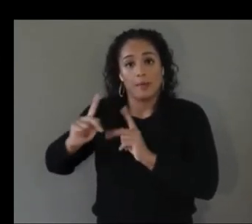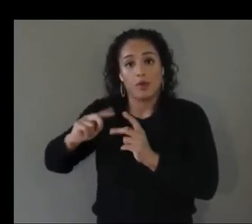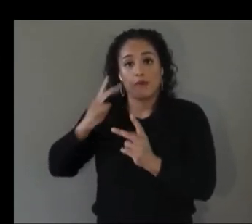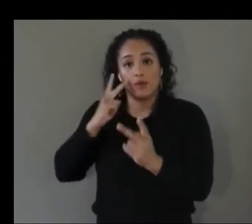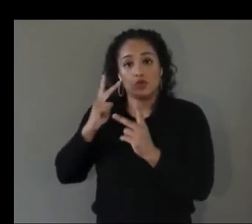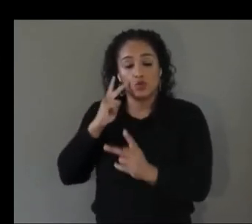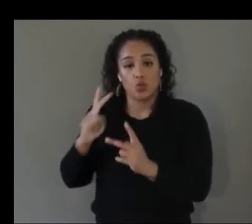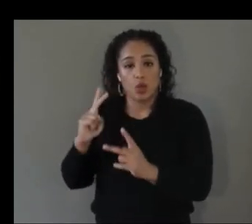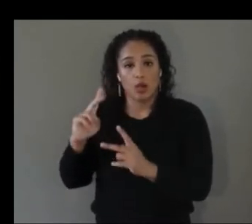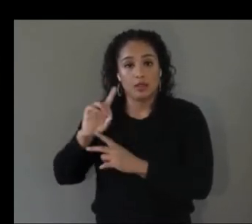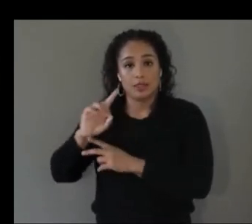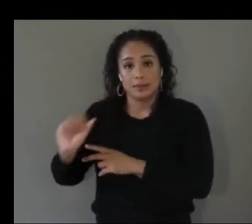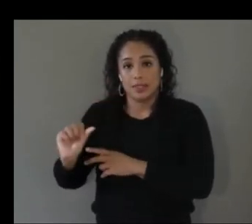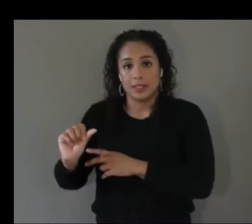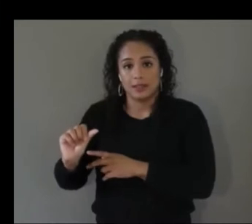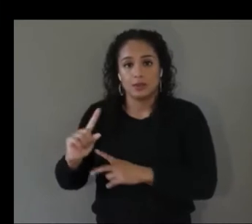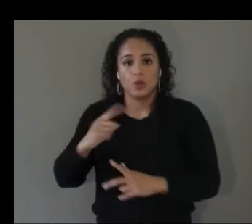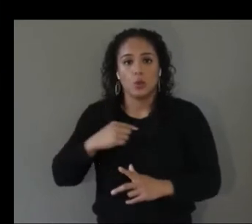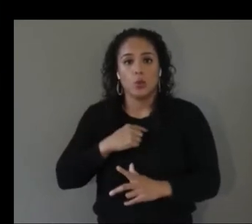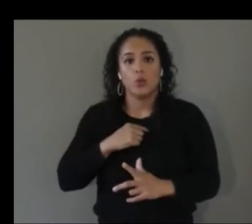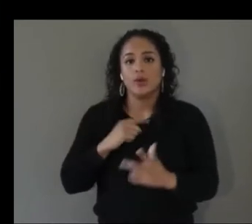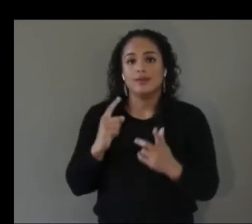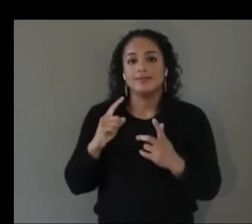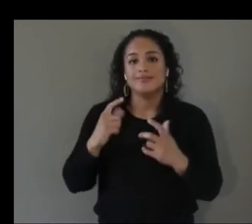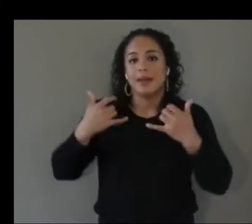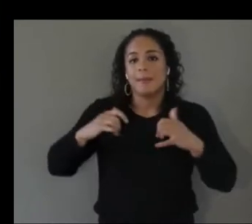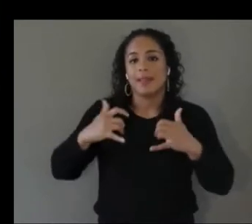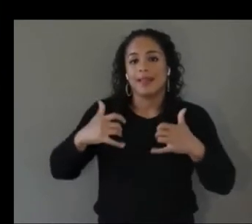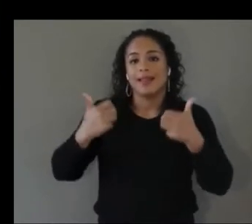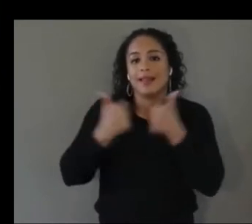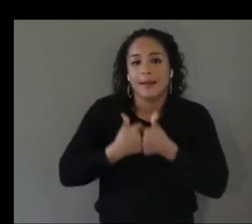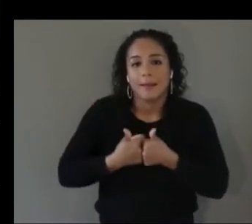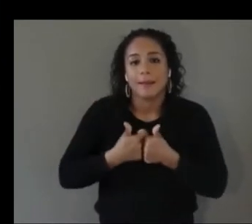which is like air hockey except that you're wearing blinders and you're playing against an